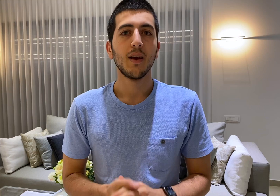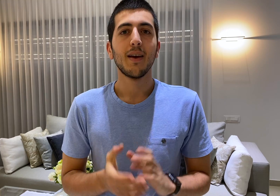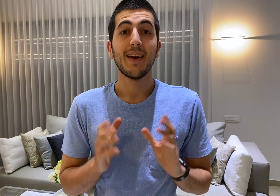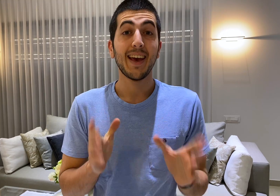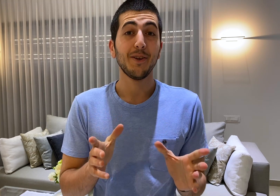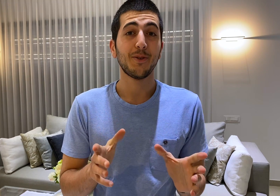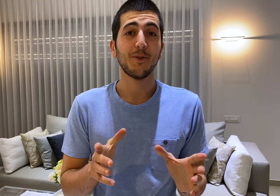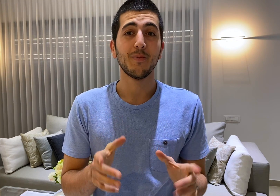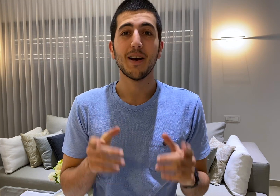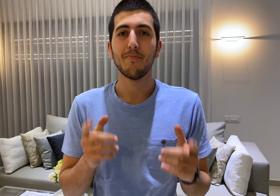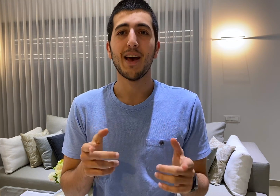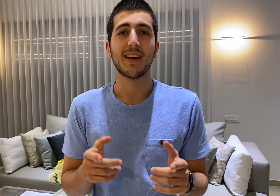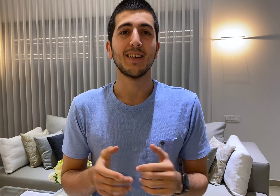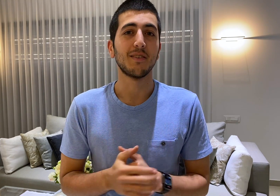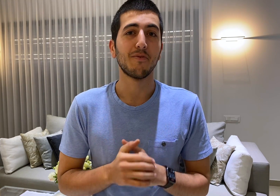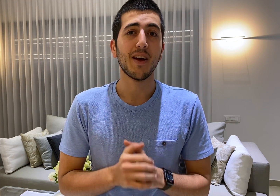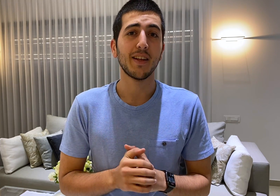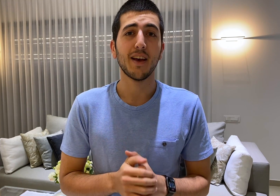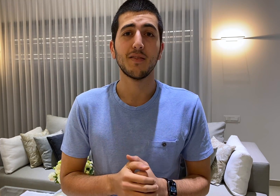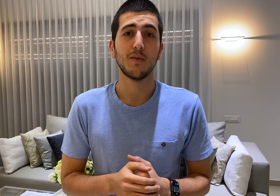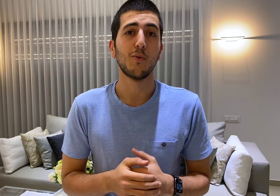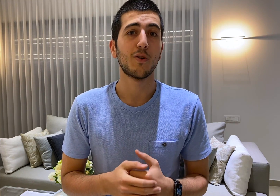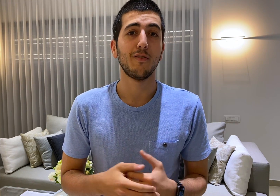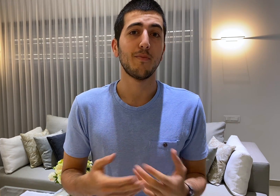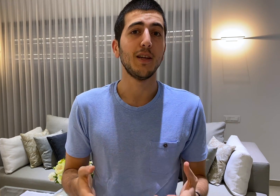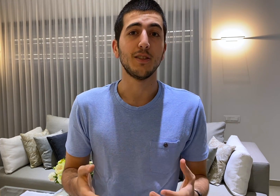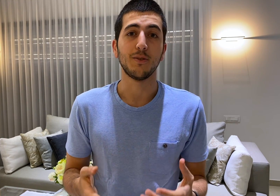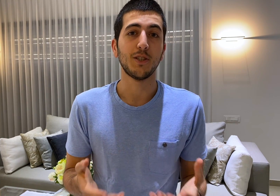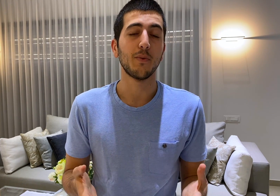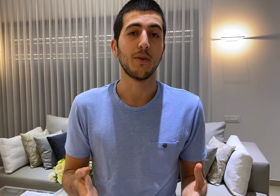Hey YouTube I'm back as I finally have some more information to share with you